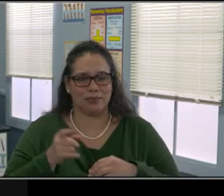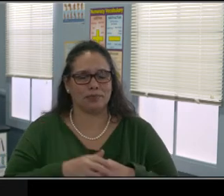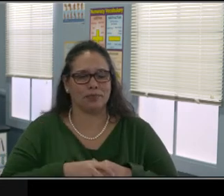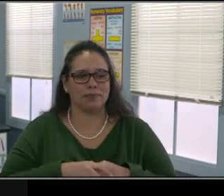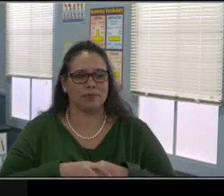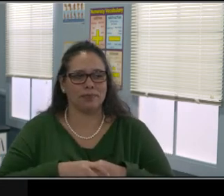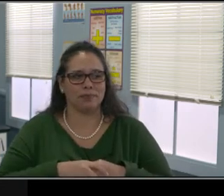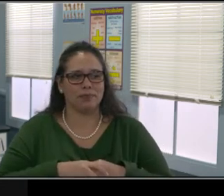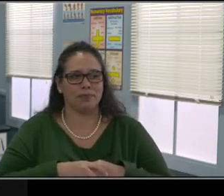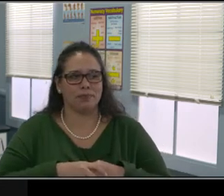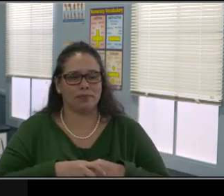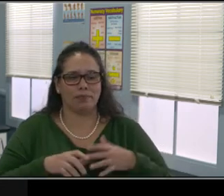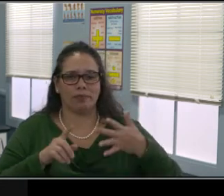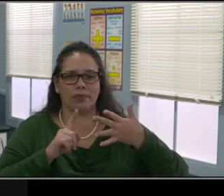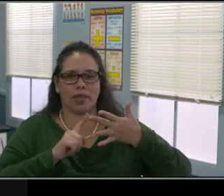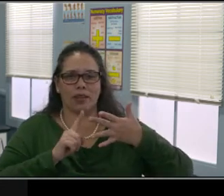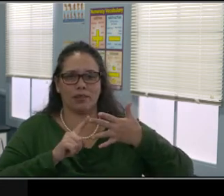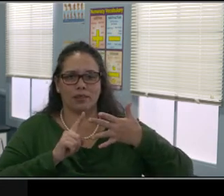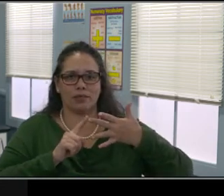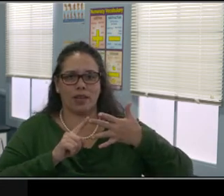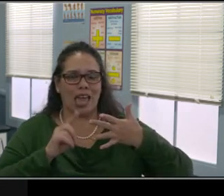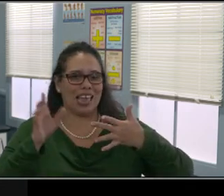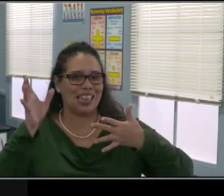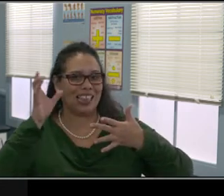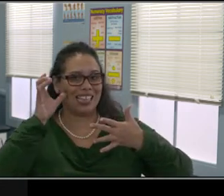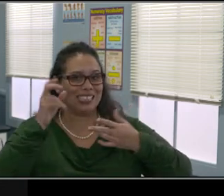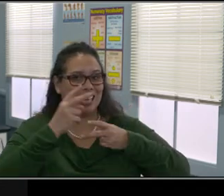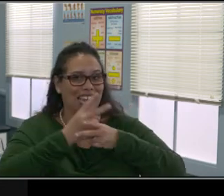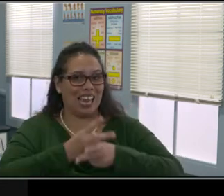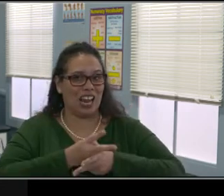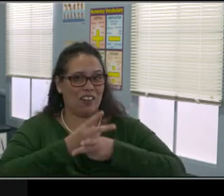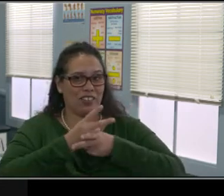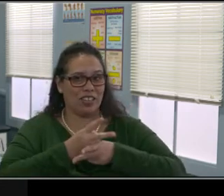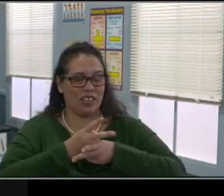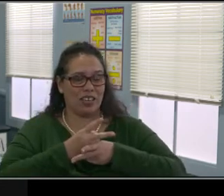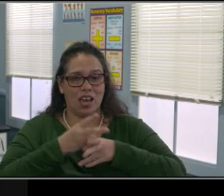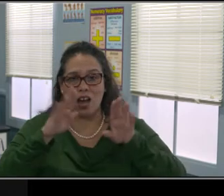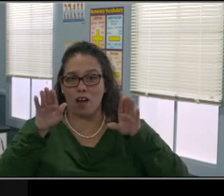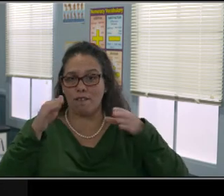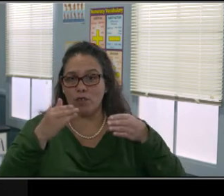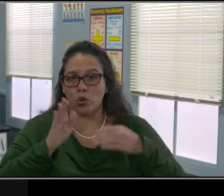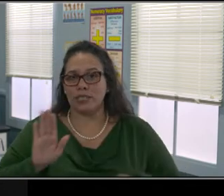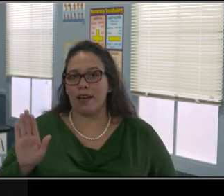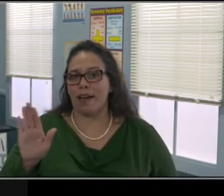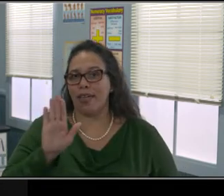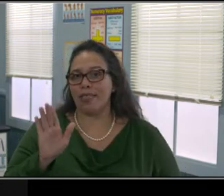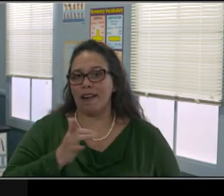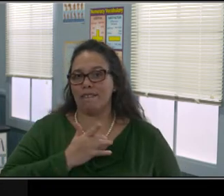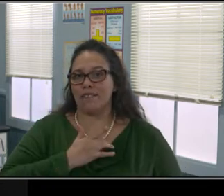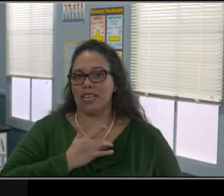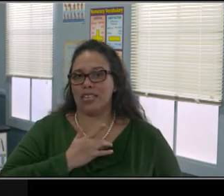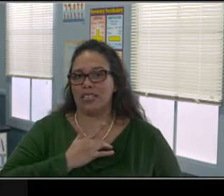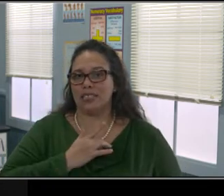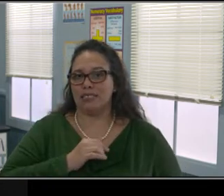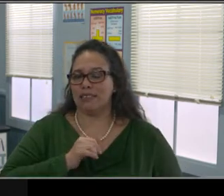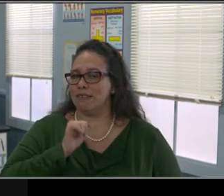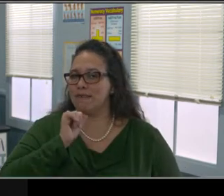So in the ineffective ways we express our anger, we prove kid nothing is wrong and just walk away. Okay, fine. Okay.